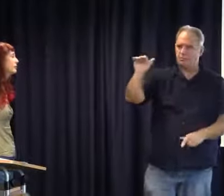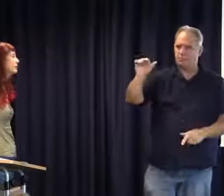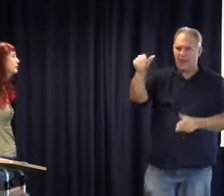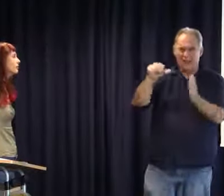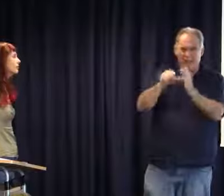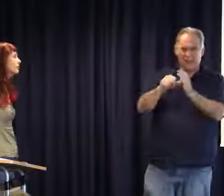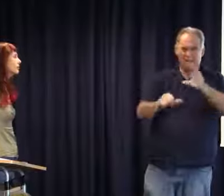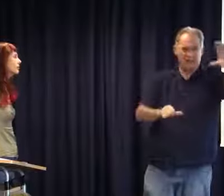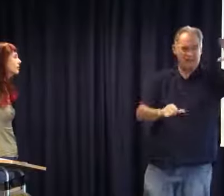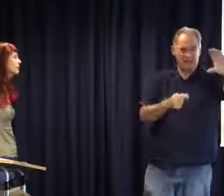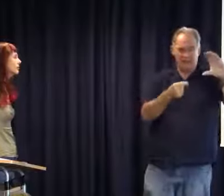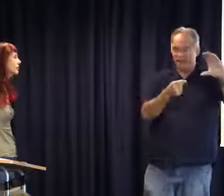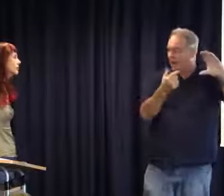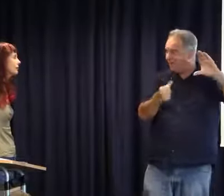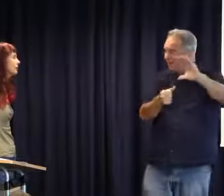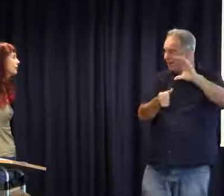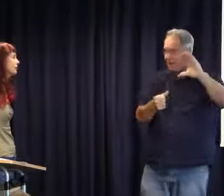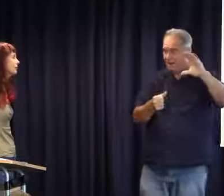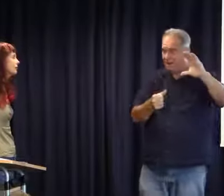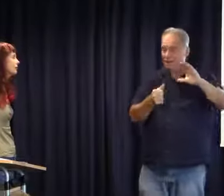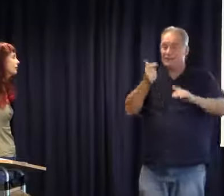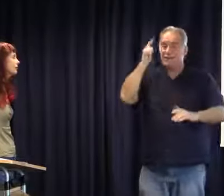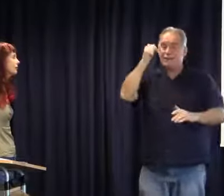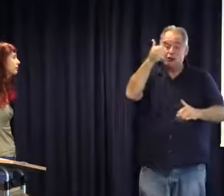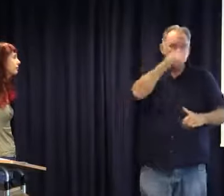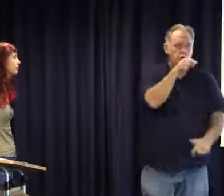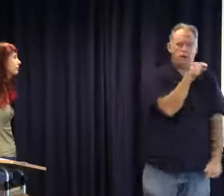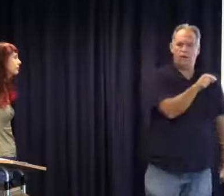Don't be concerned about what the school says about the funds. The funds are actual there;